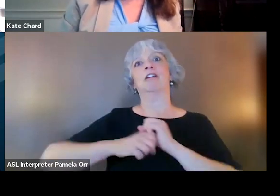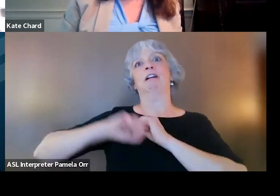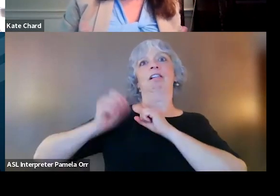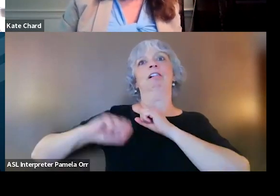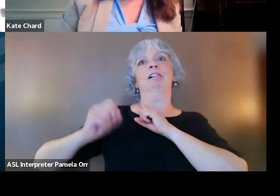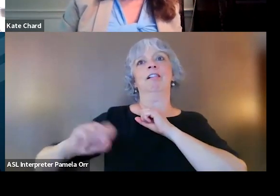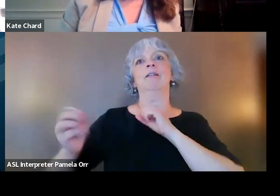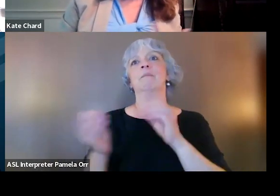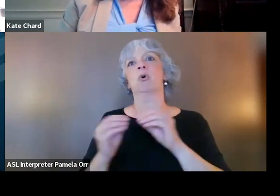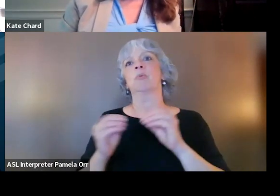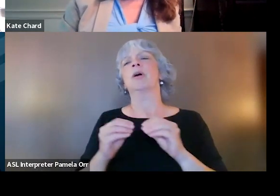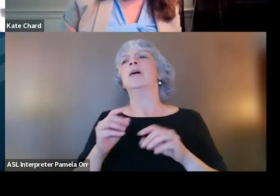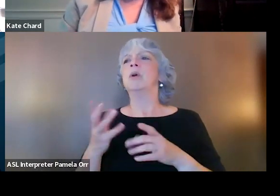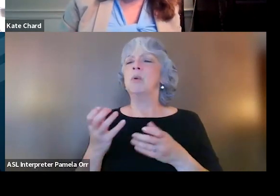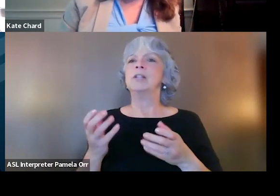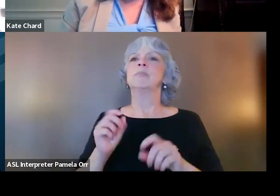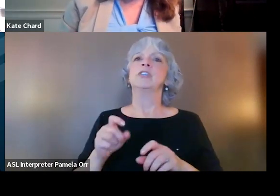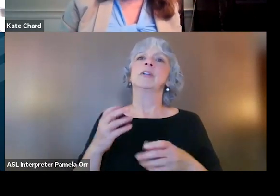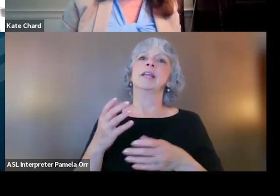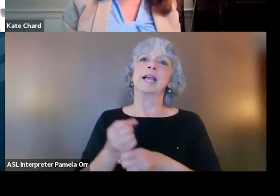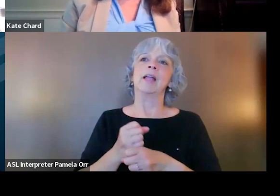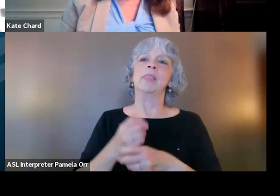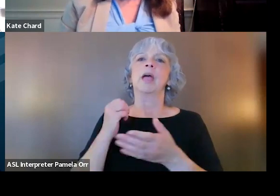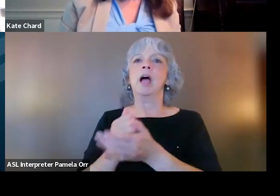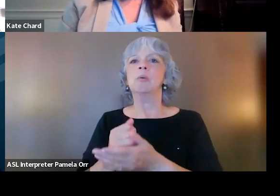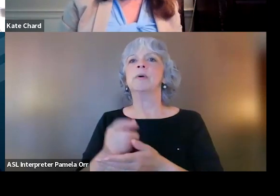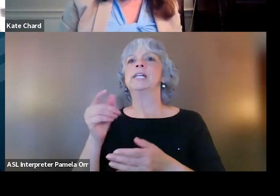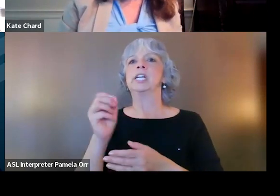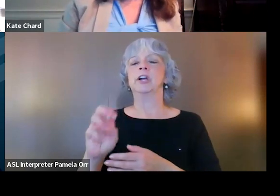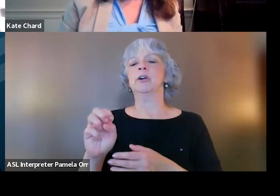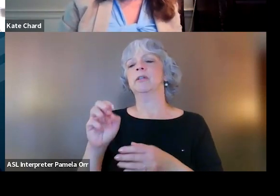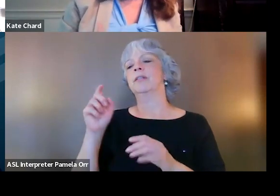Get the care that we know that they need, they know that they deserve and we know will change